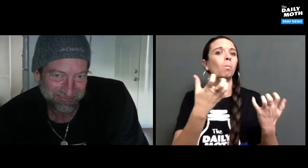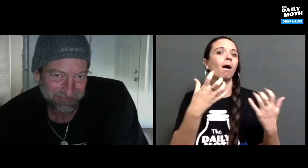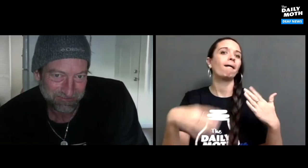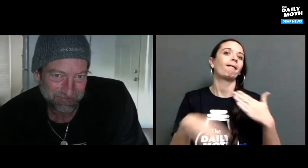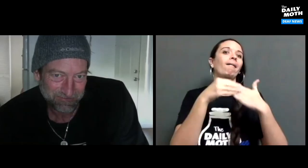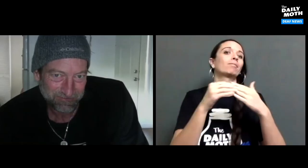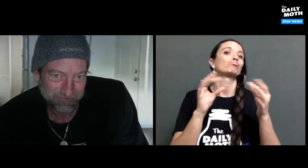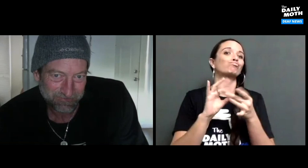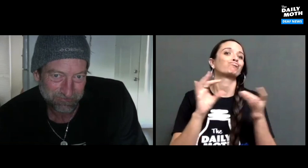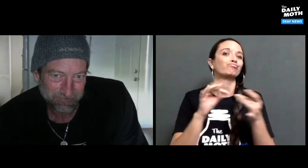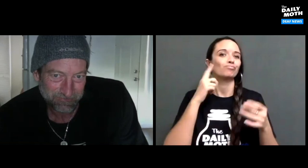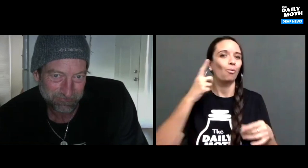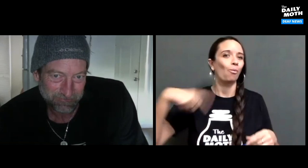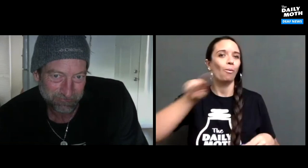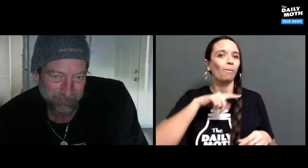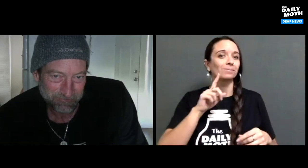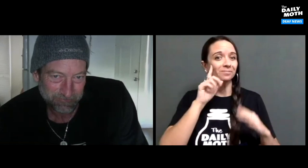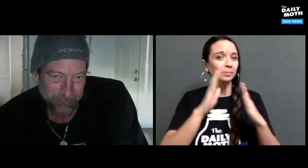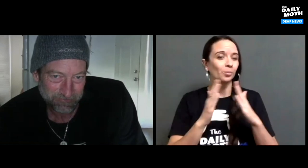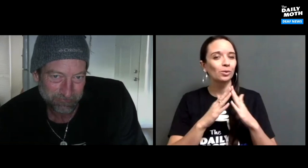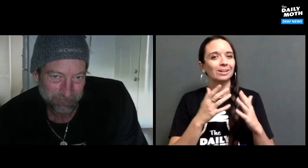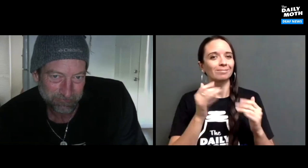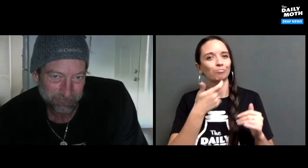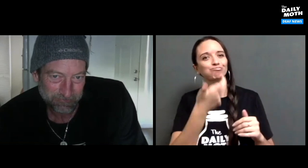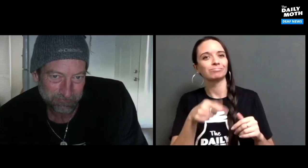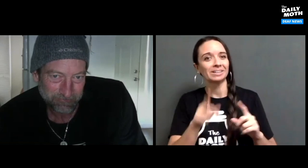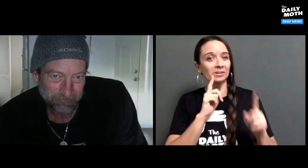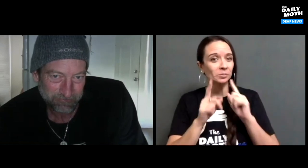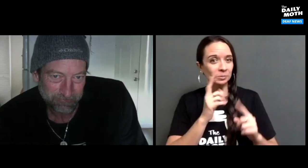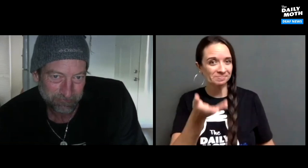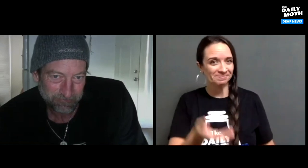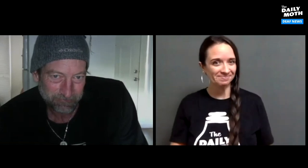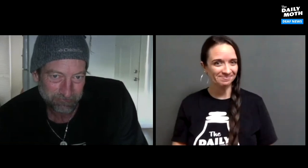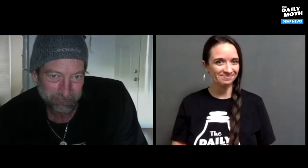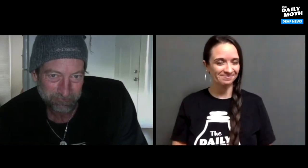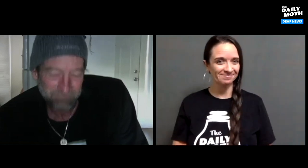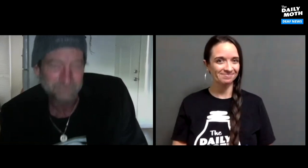Is there anything you want to add for our Deaf community who is watching this interview?